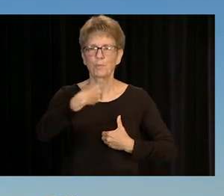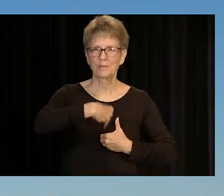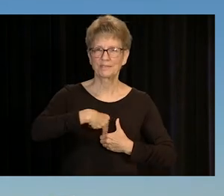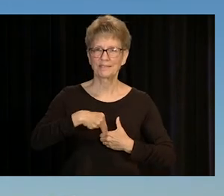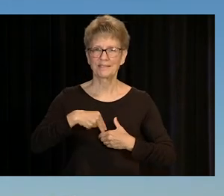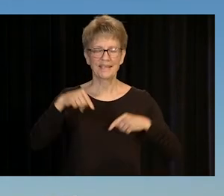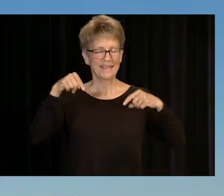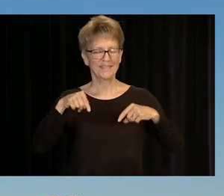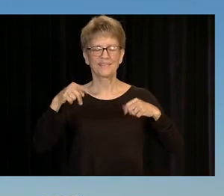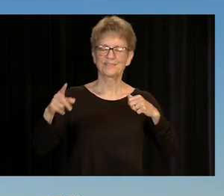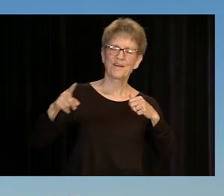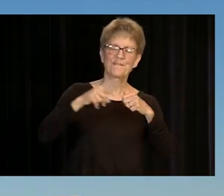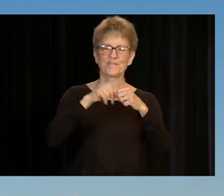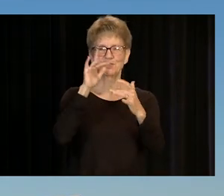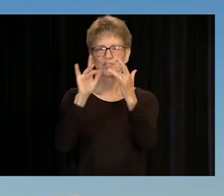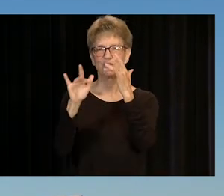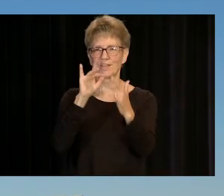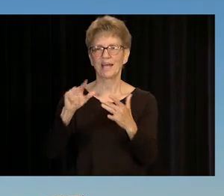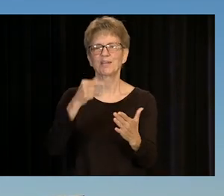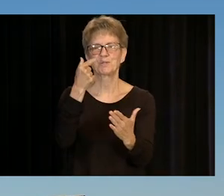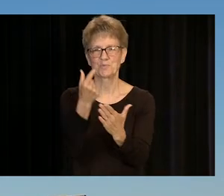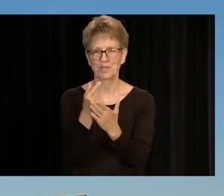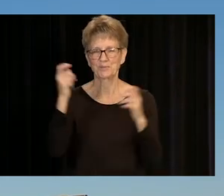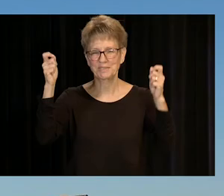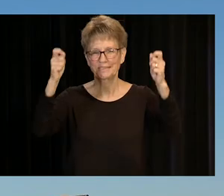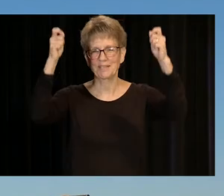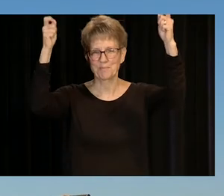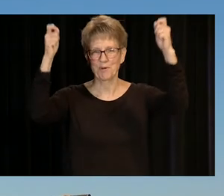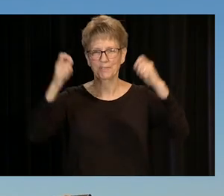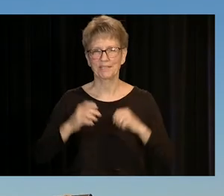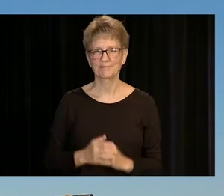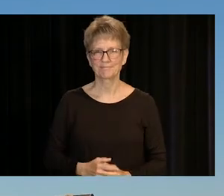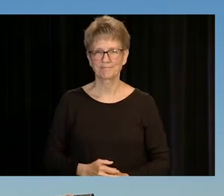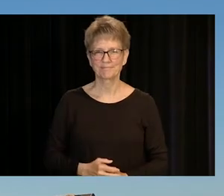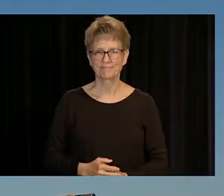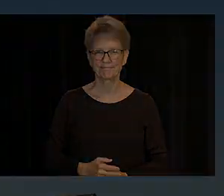FOR PARTICIPATING IN OUR VIRTUAL COLLEGE GRADUATION. COLLEGE GRADUATION.